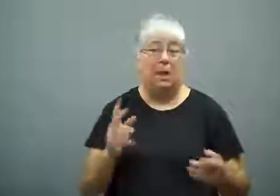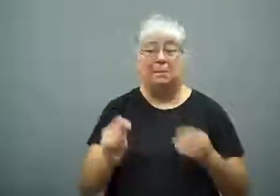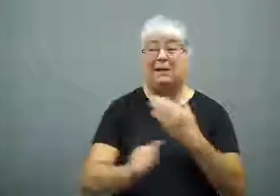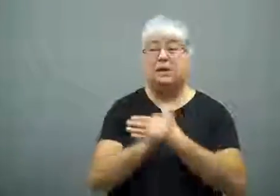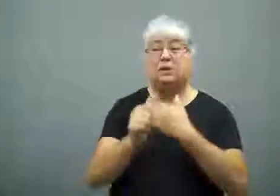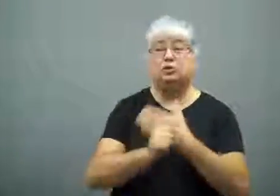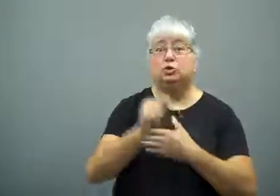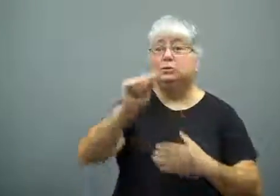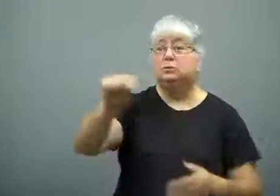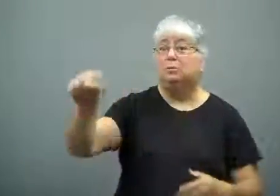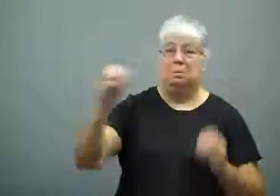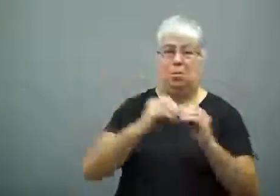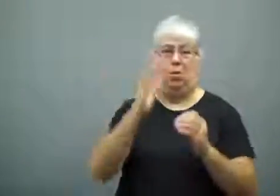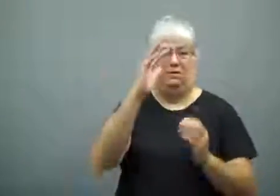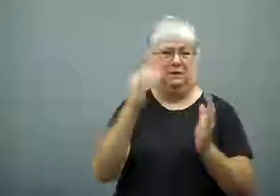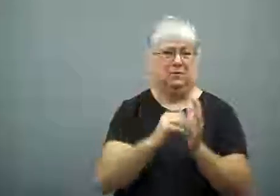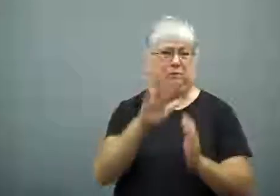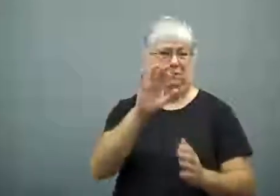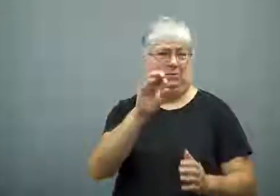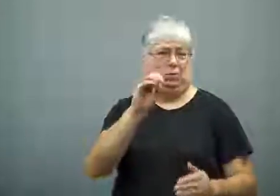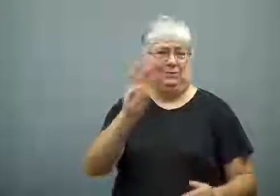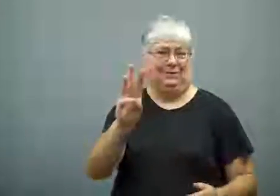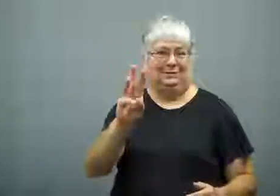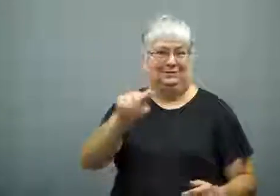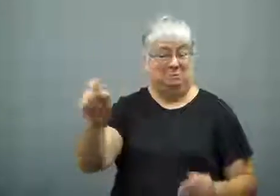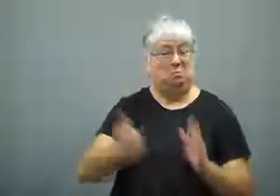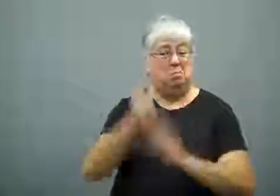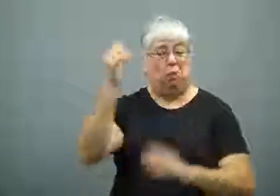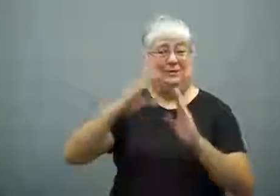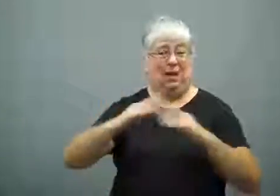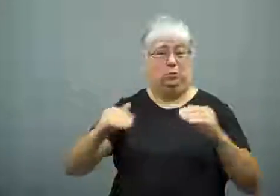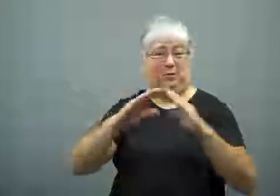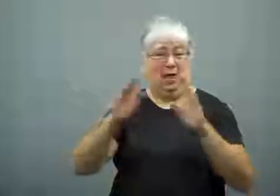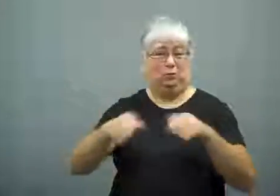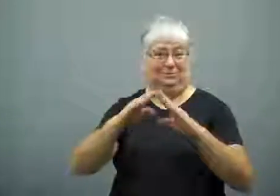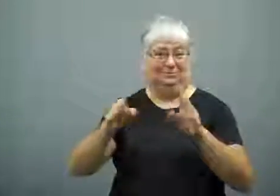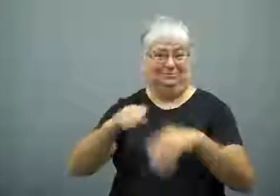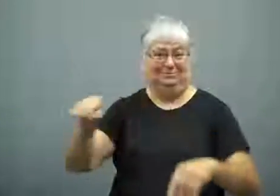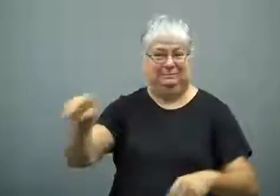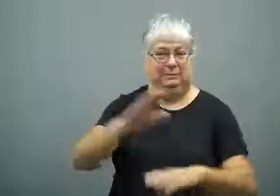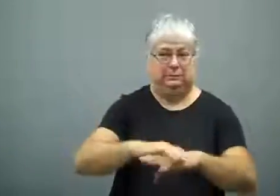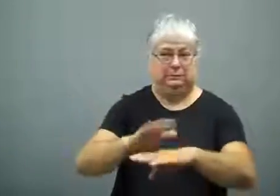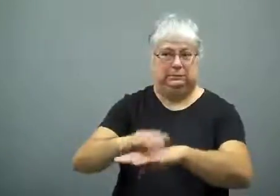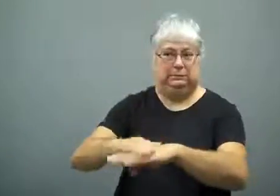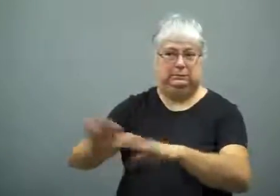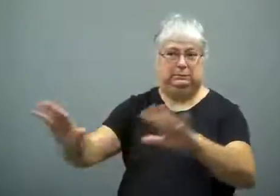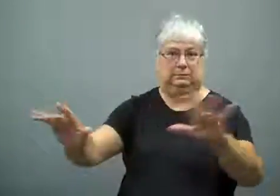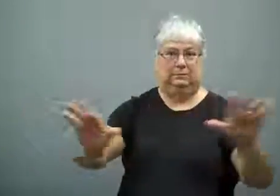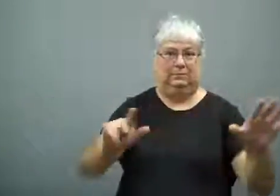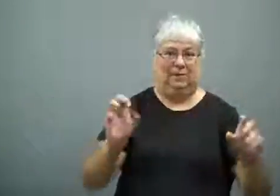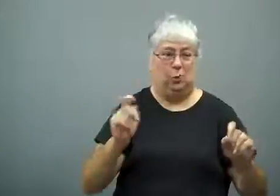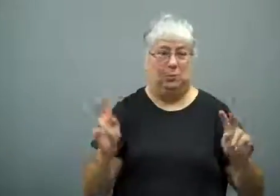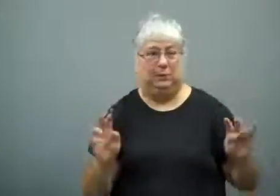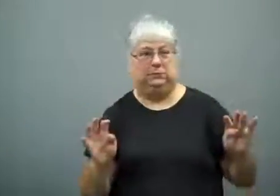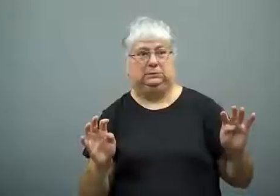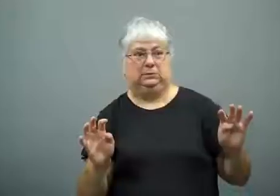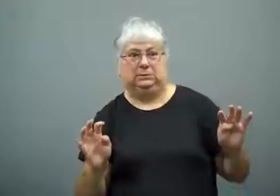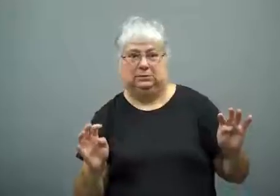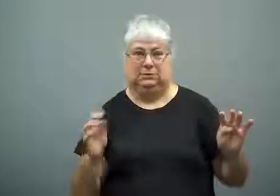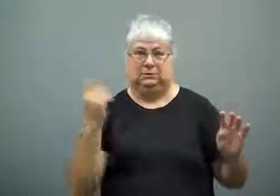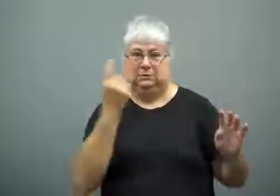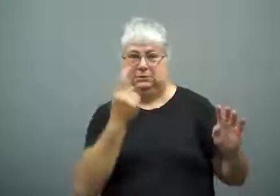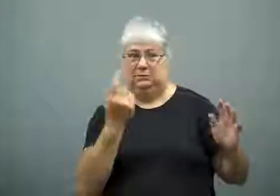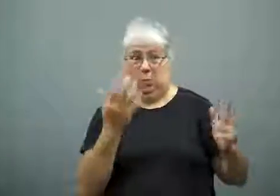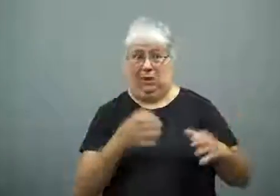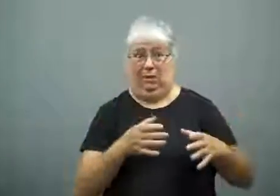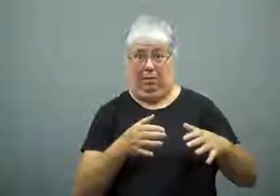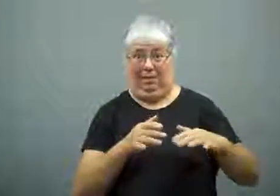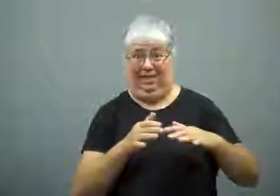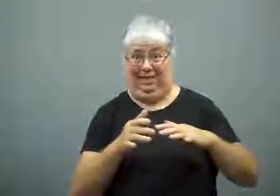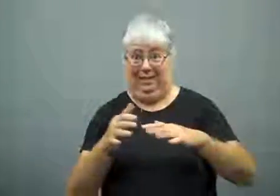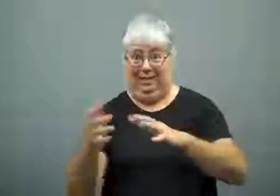Another 5,506 buildings, mostly homes, are at risk.